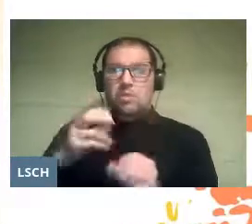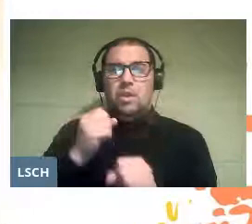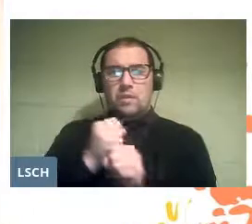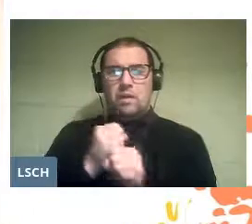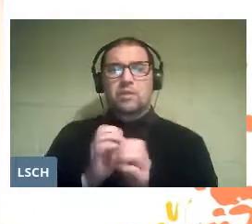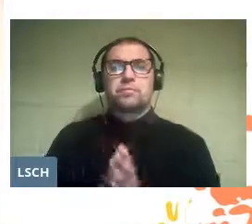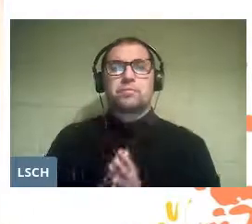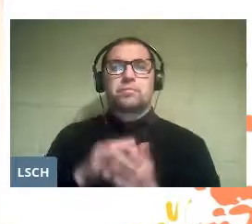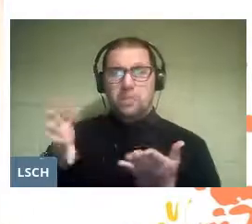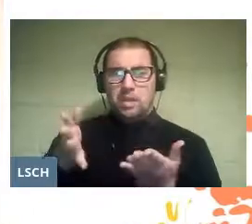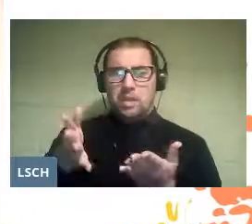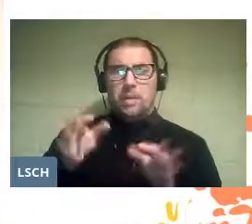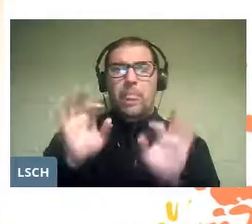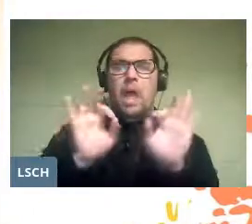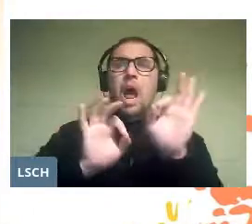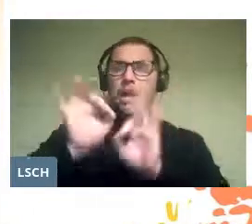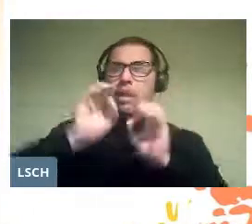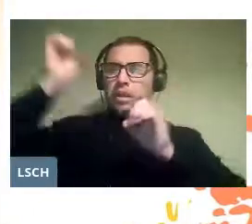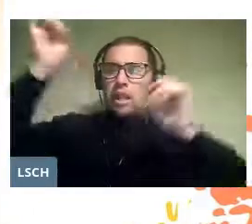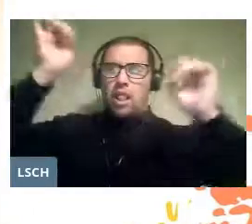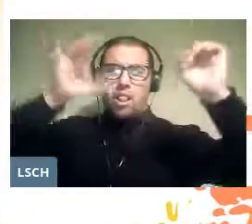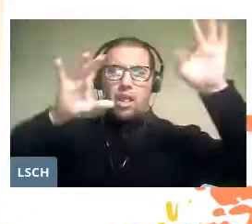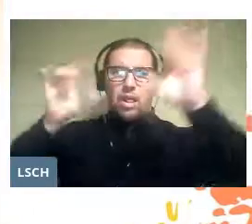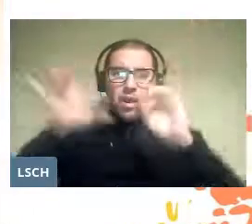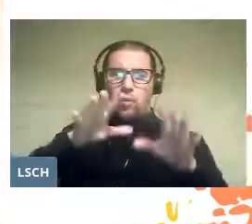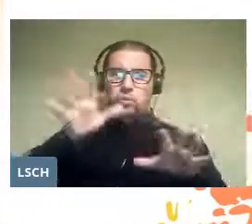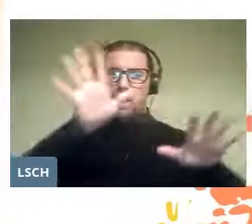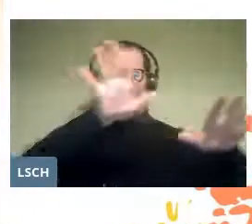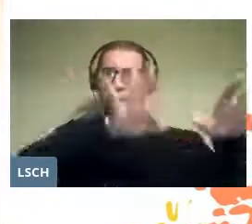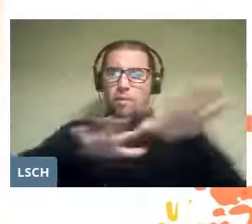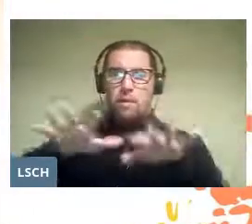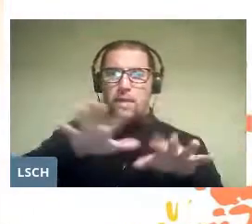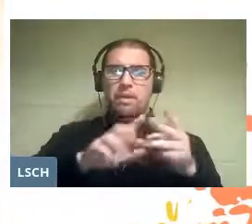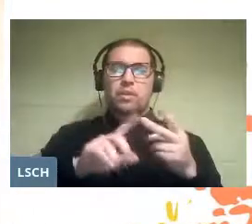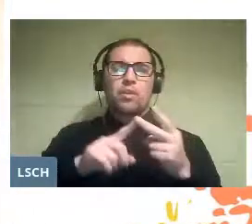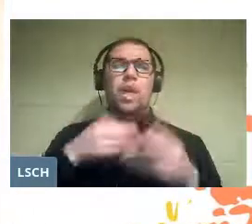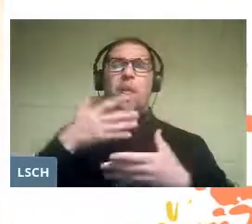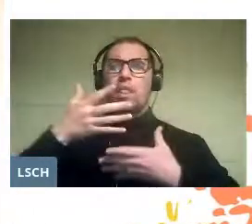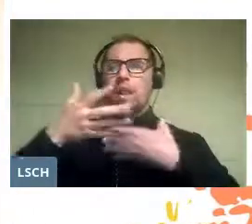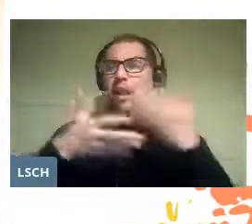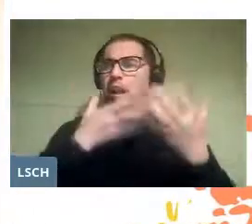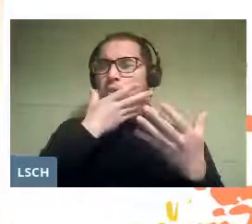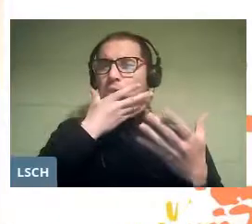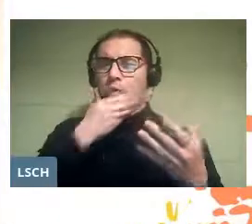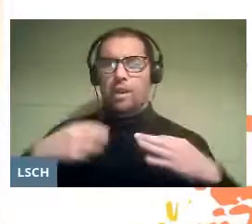Architect of the lights, the movements, the beautiful singing, the costumes,